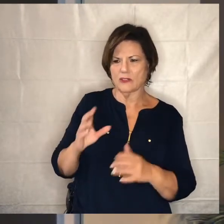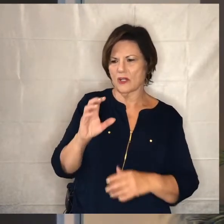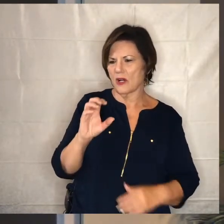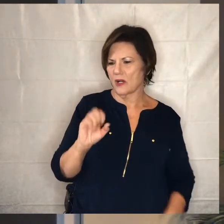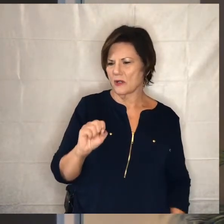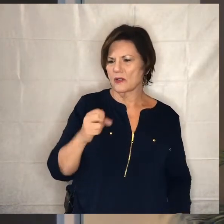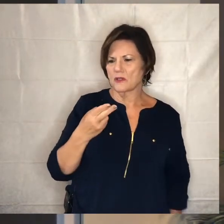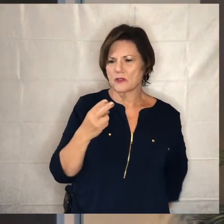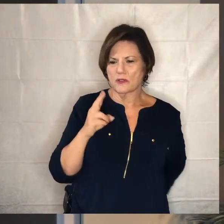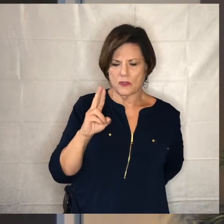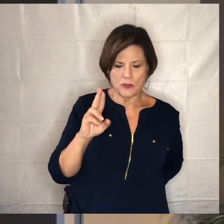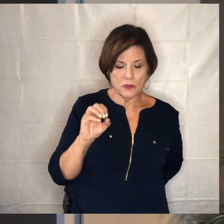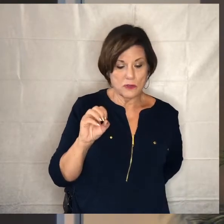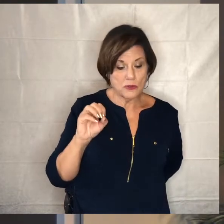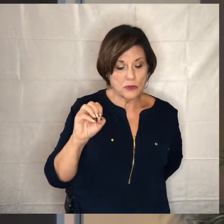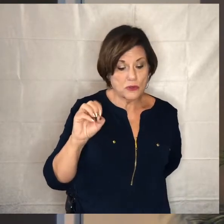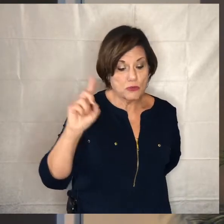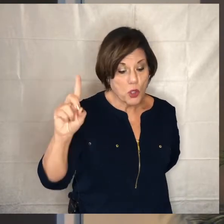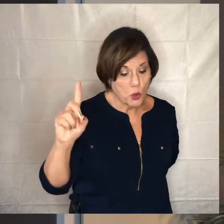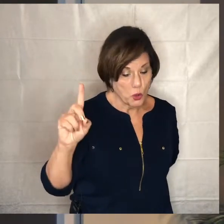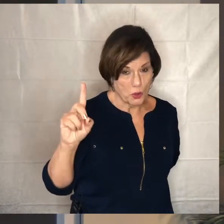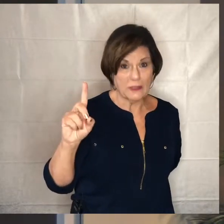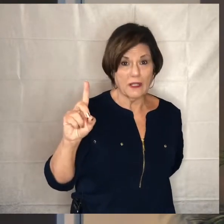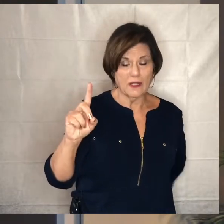is all about so the definition um for this